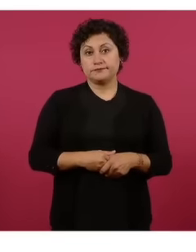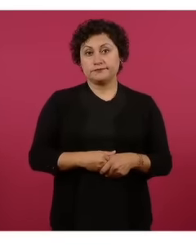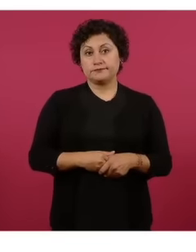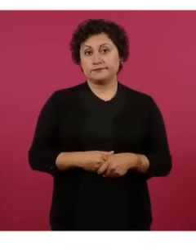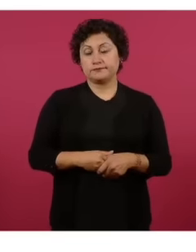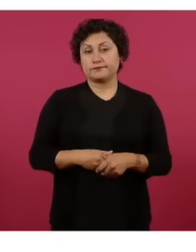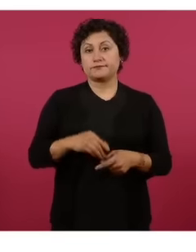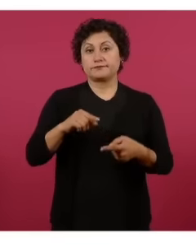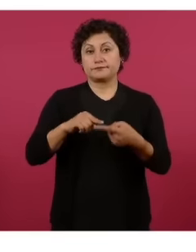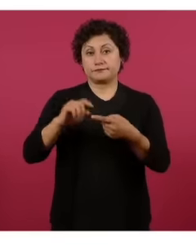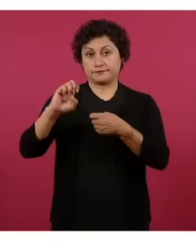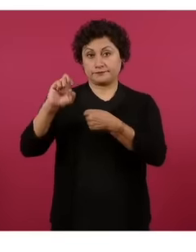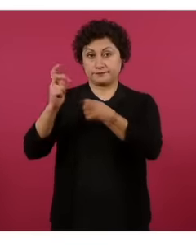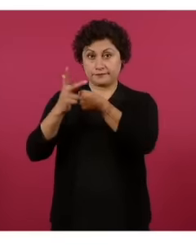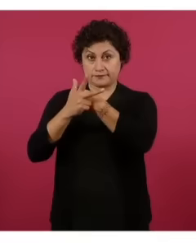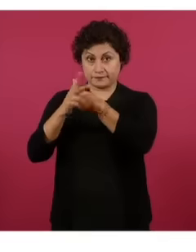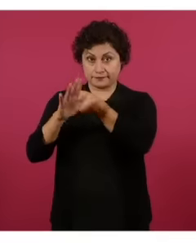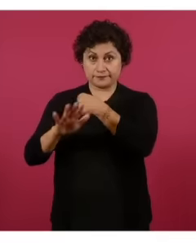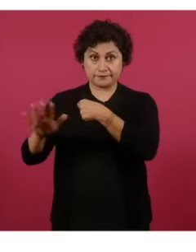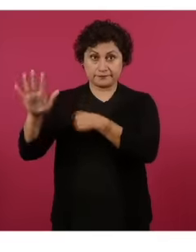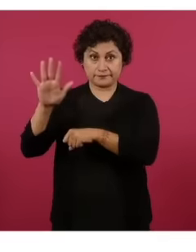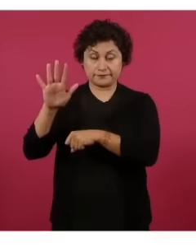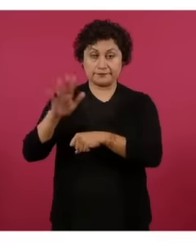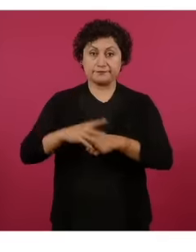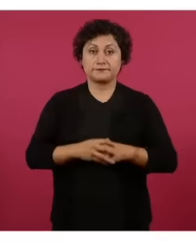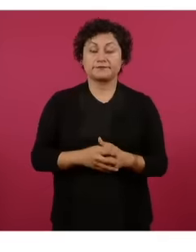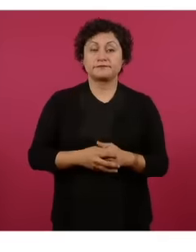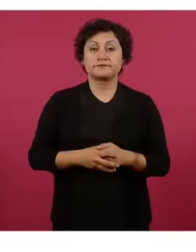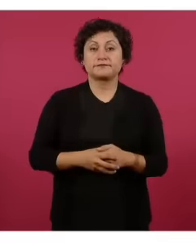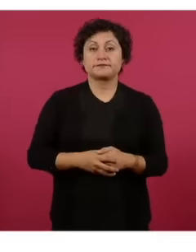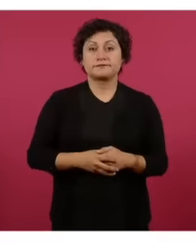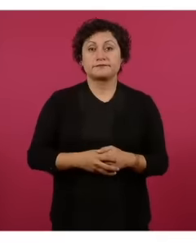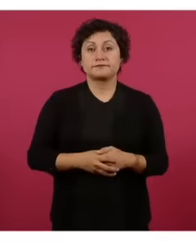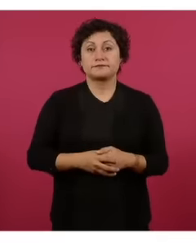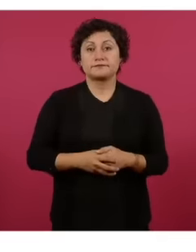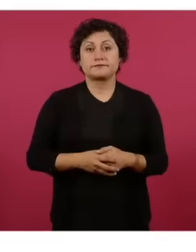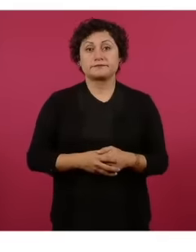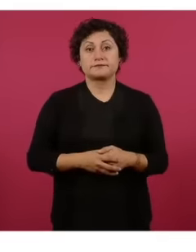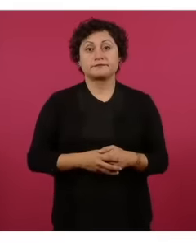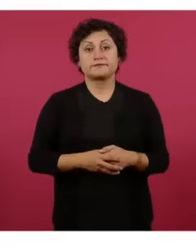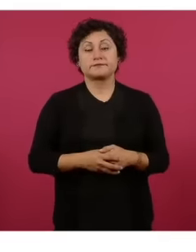European Union Where is the